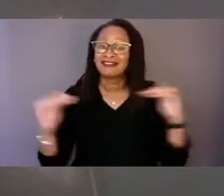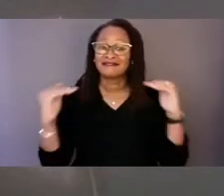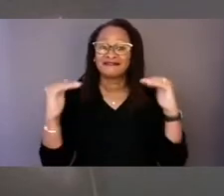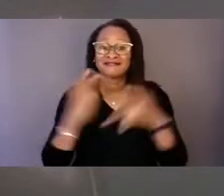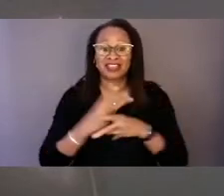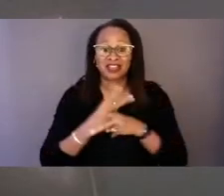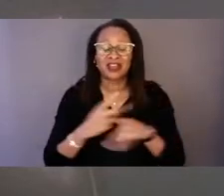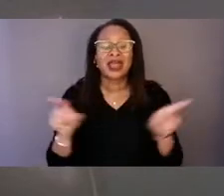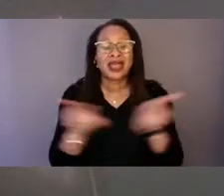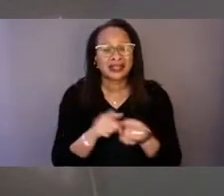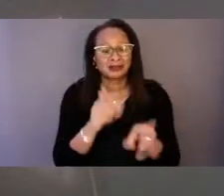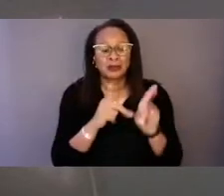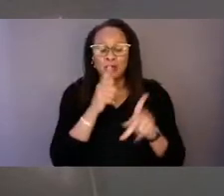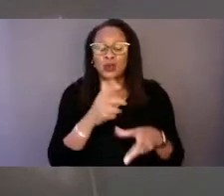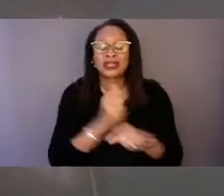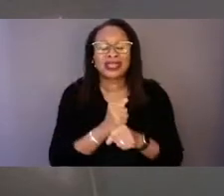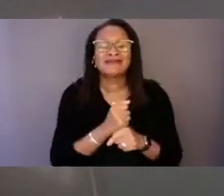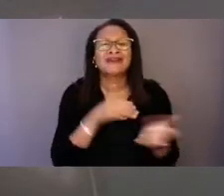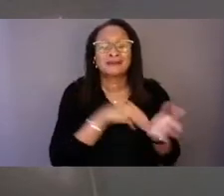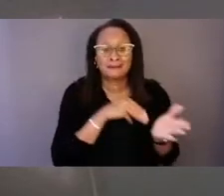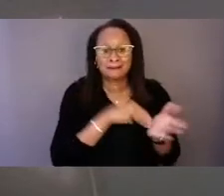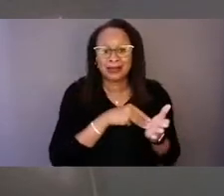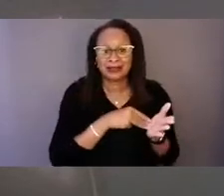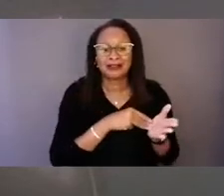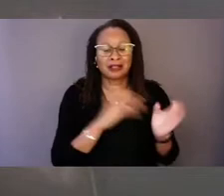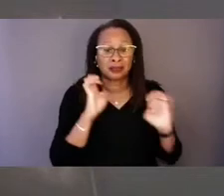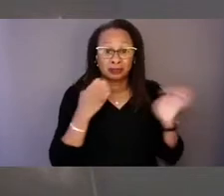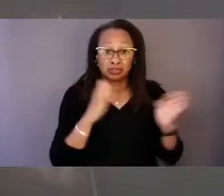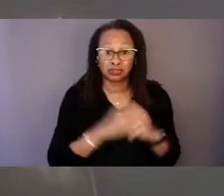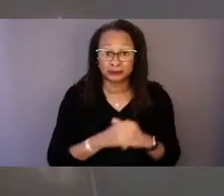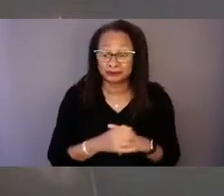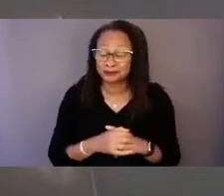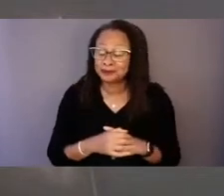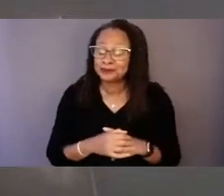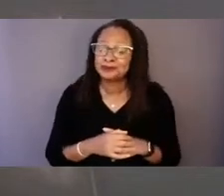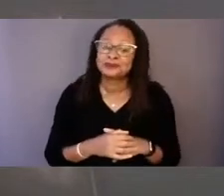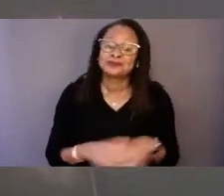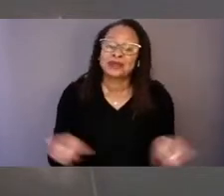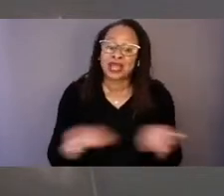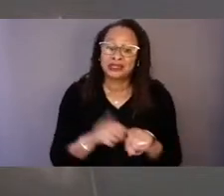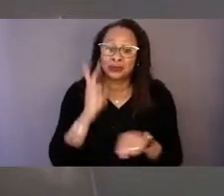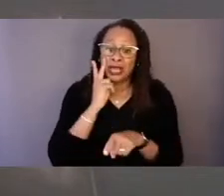As we look to ensure the mental health response is on par with that of medical emergencies,